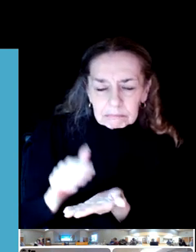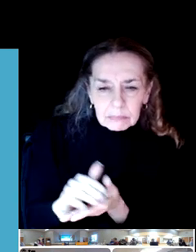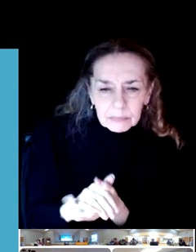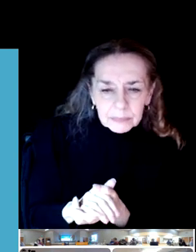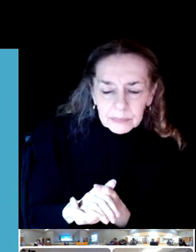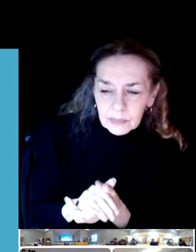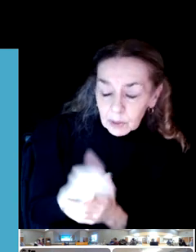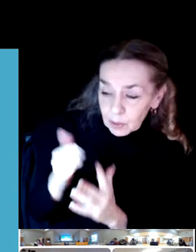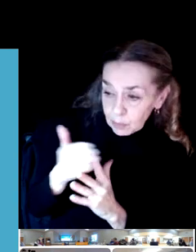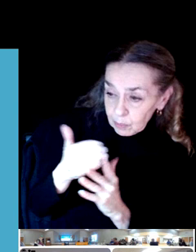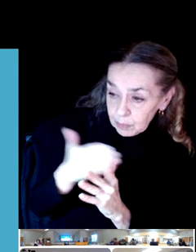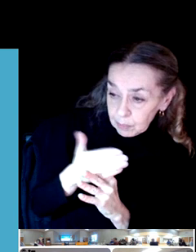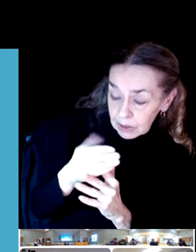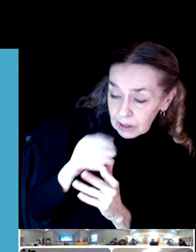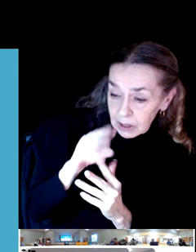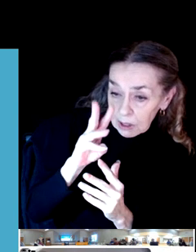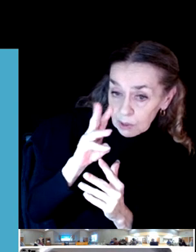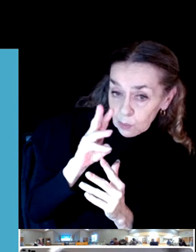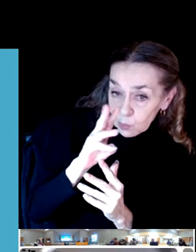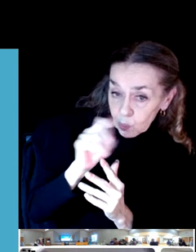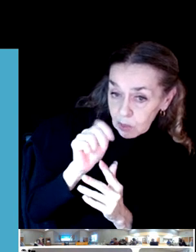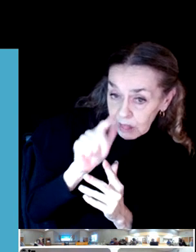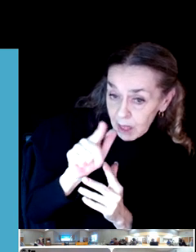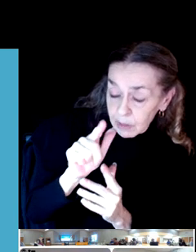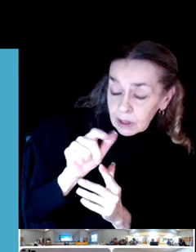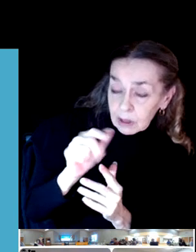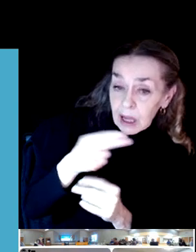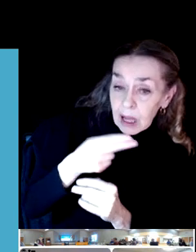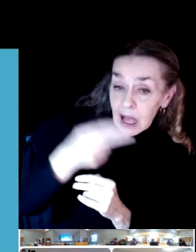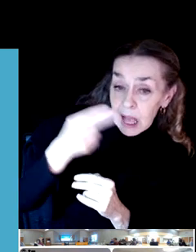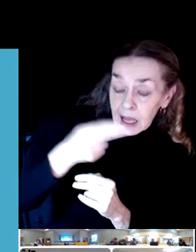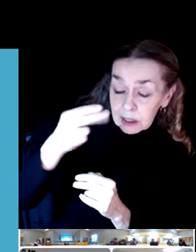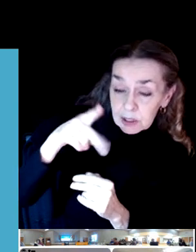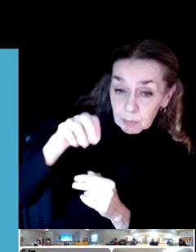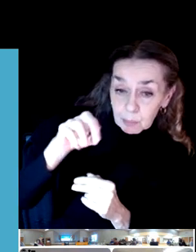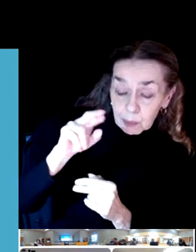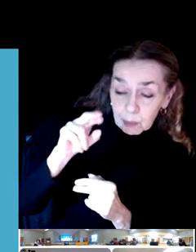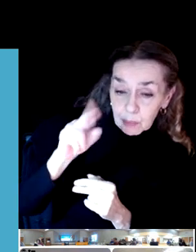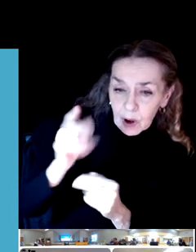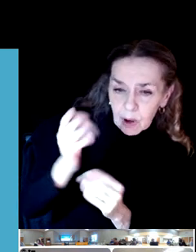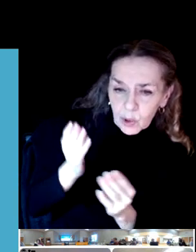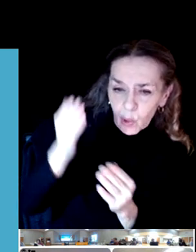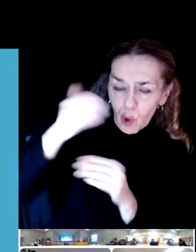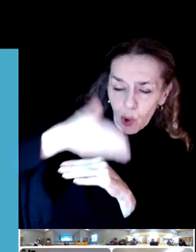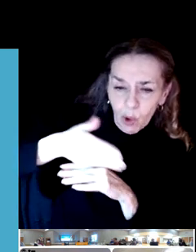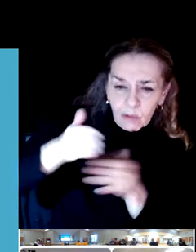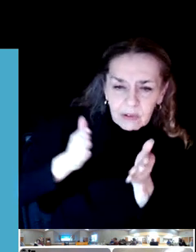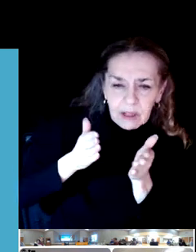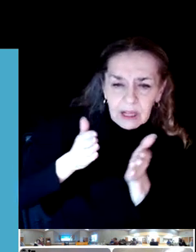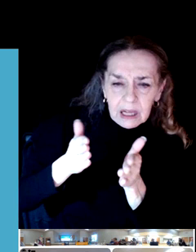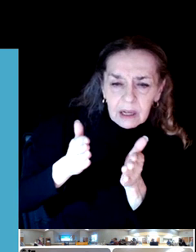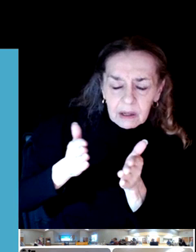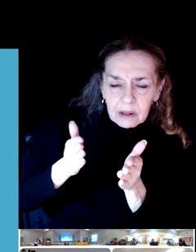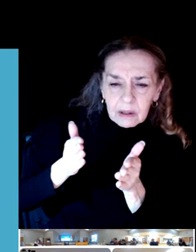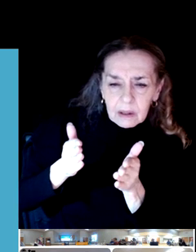Ranch and Willamette Heights Park? Yeah, or come over That hill, across the tracks by Booth Kelley.